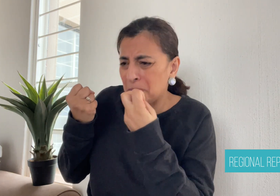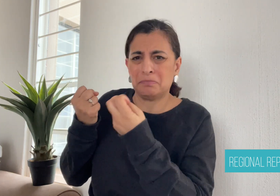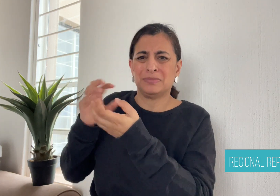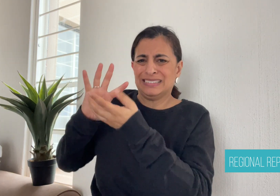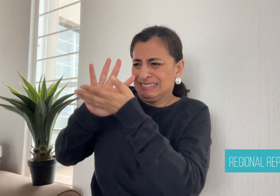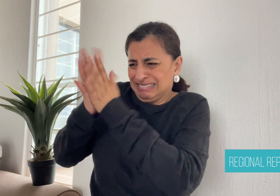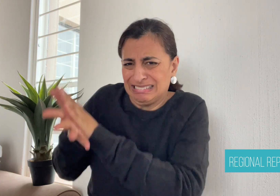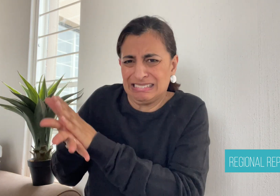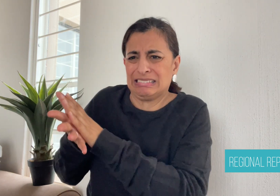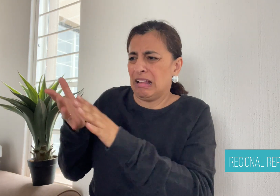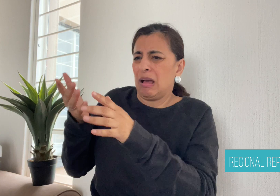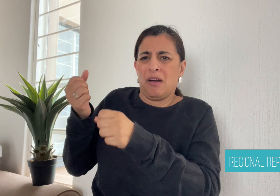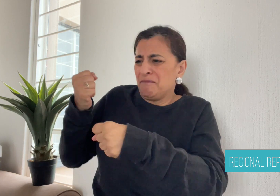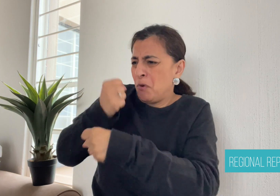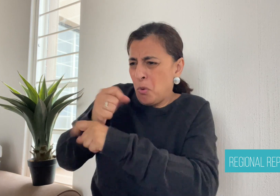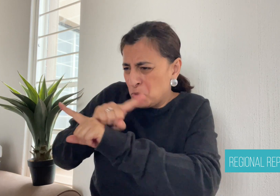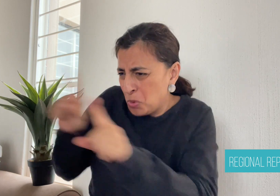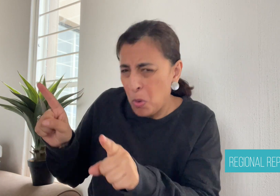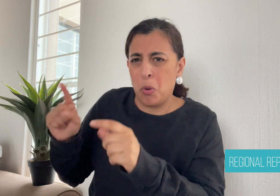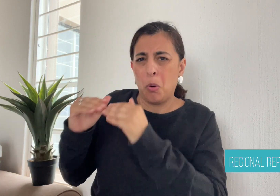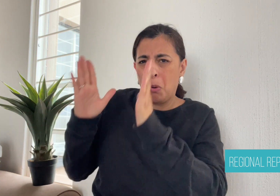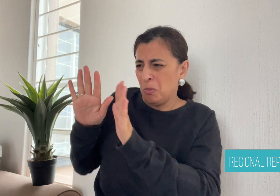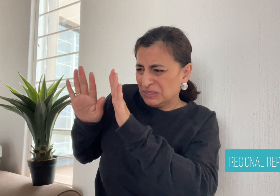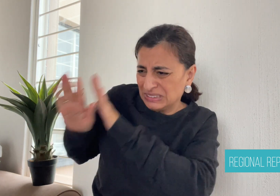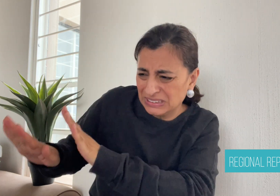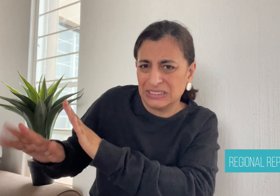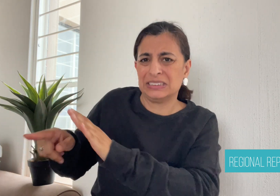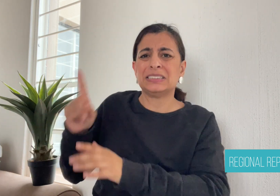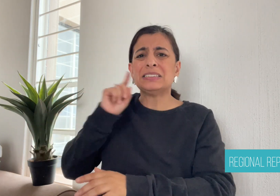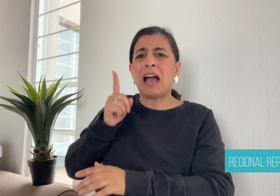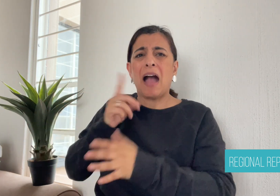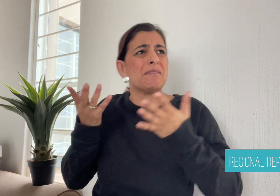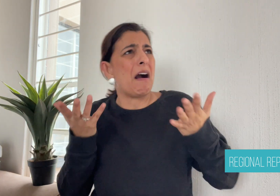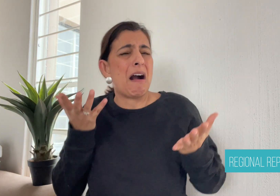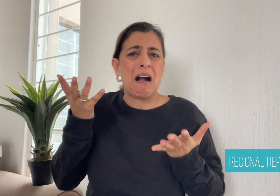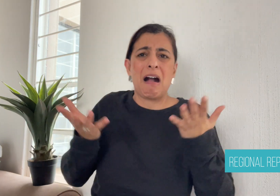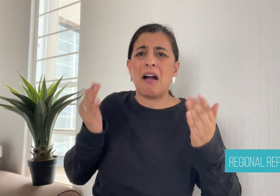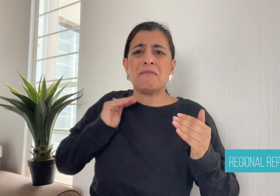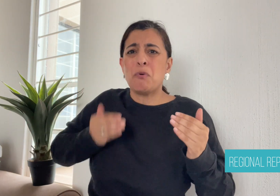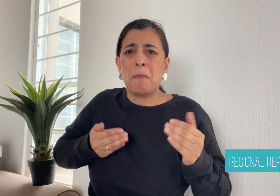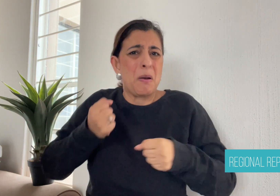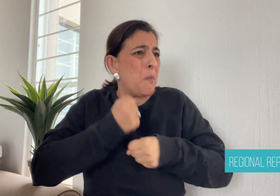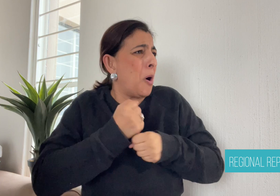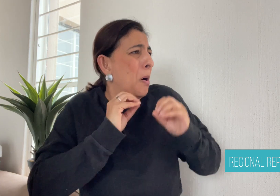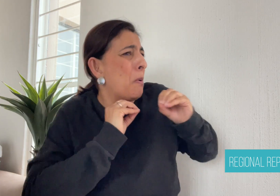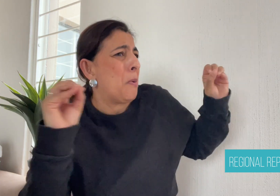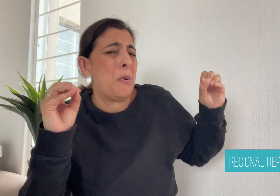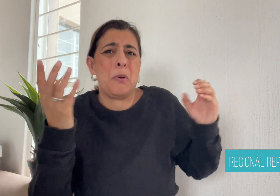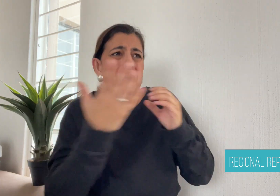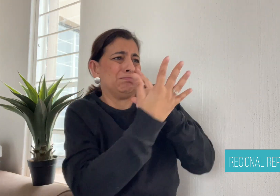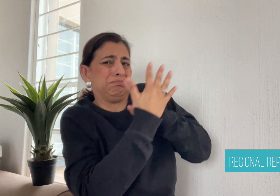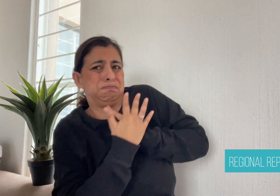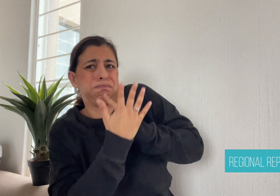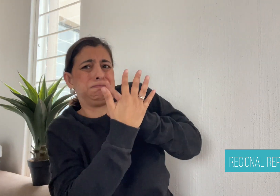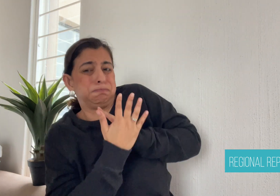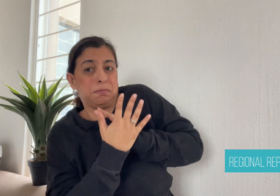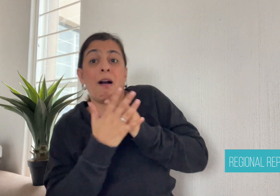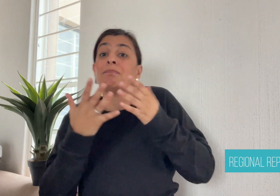Their disability can see Deaf women shut out of the labour